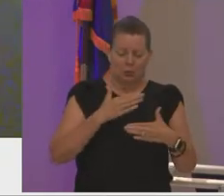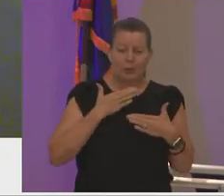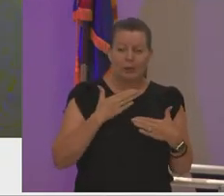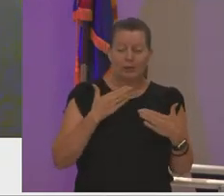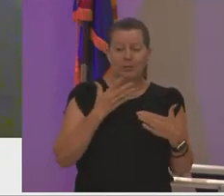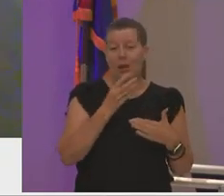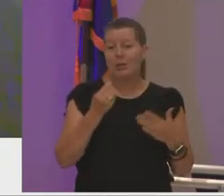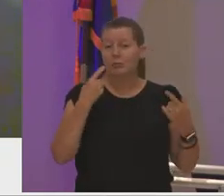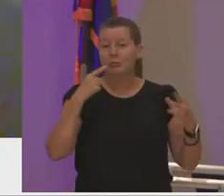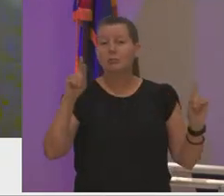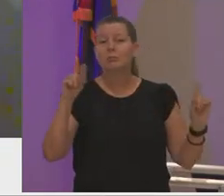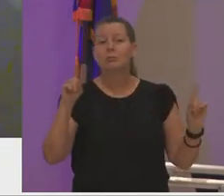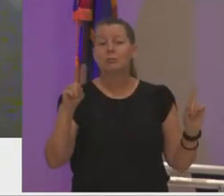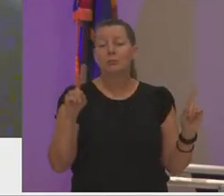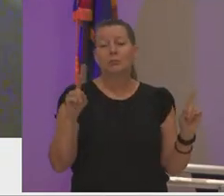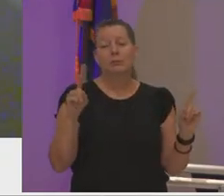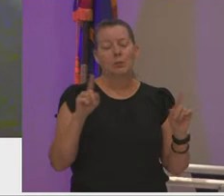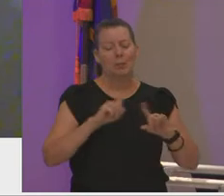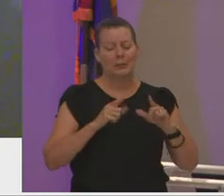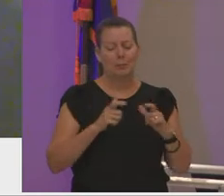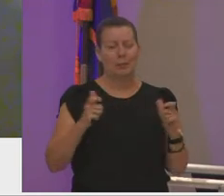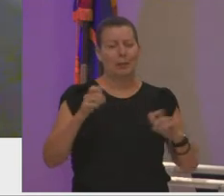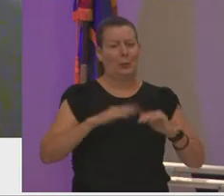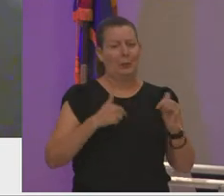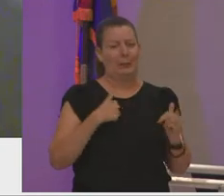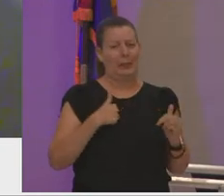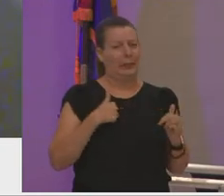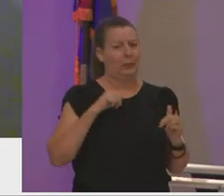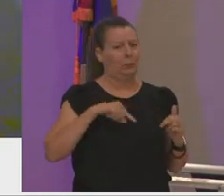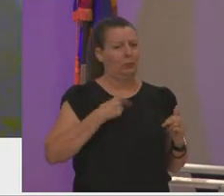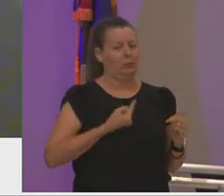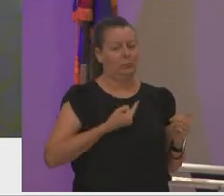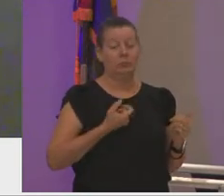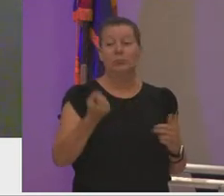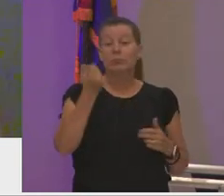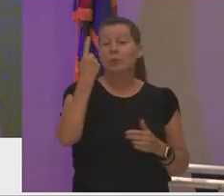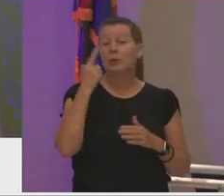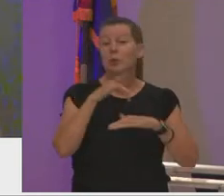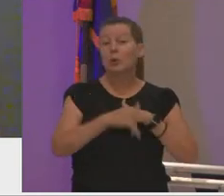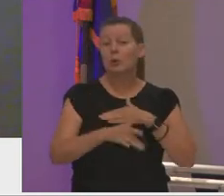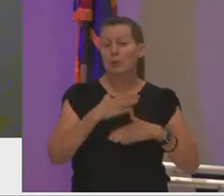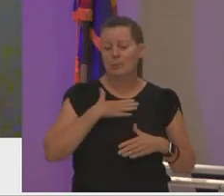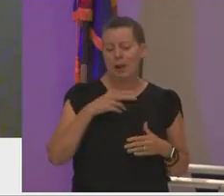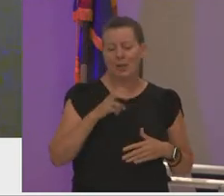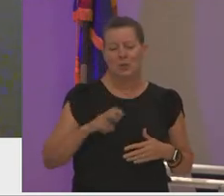but it's so much bigger than me i understood early on that my journey wouldn't be just my